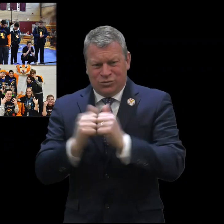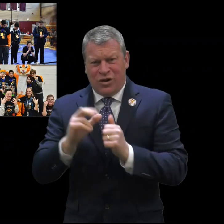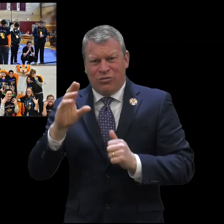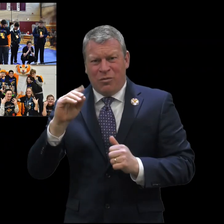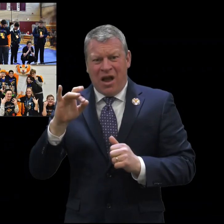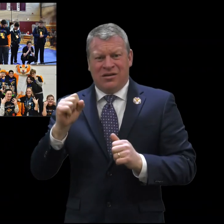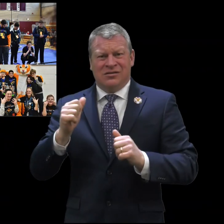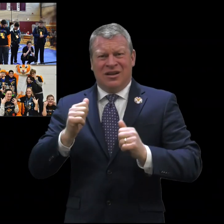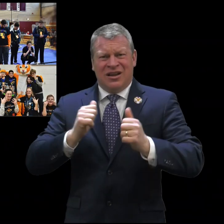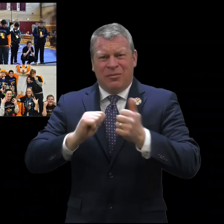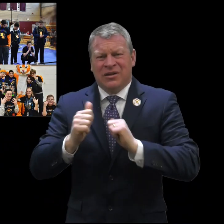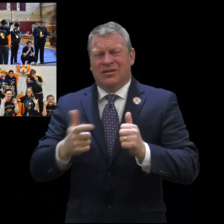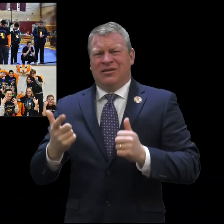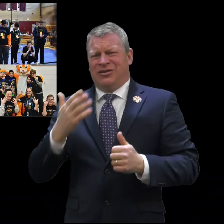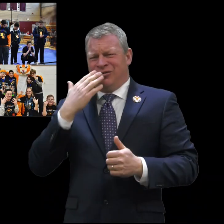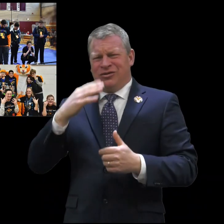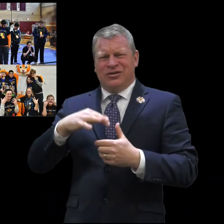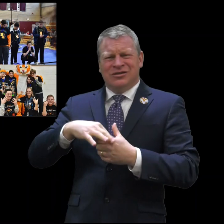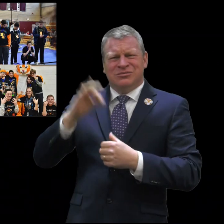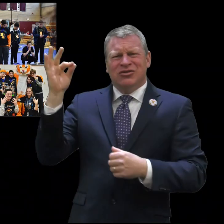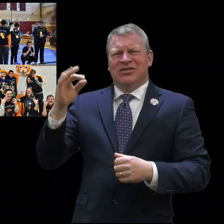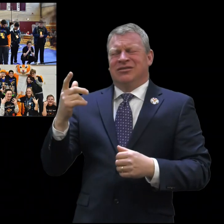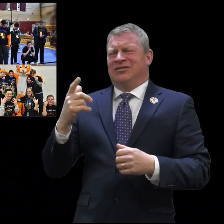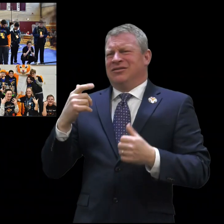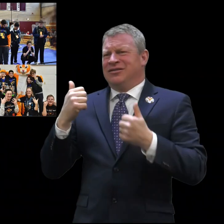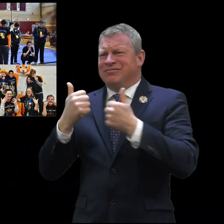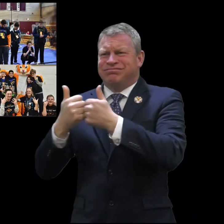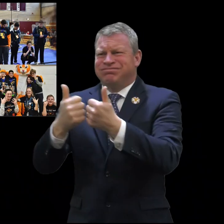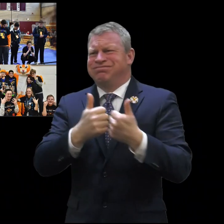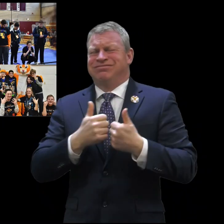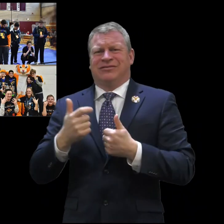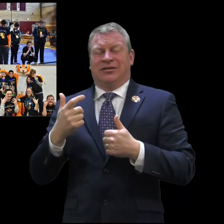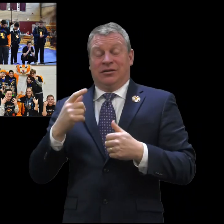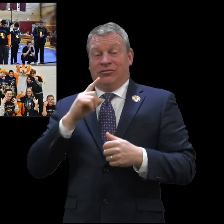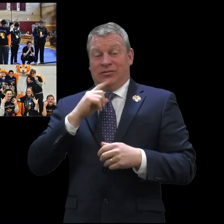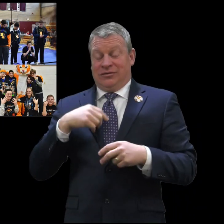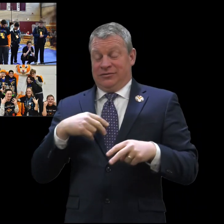how skilled they are at coding, building the robots, competing, the sportsmanship